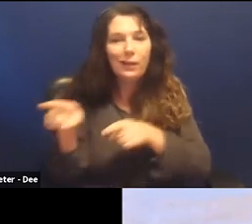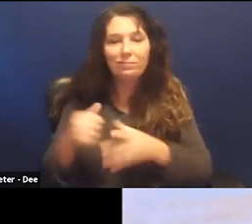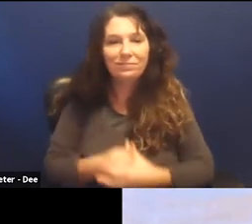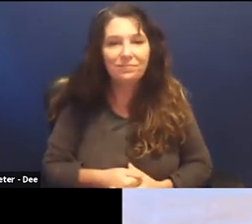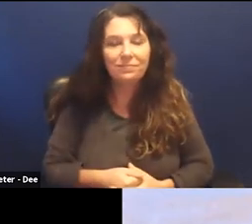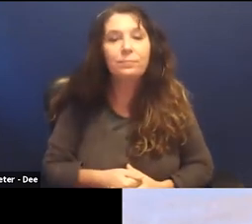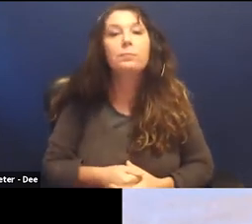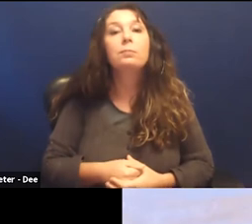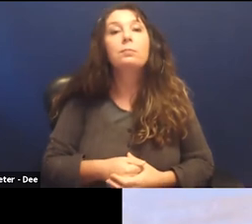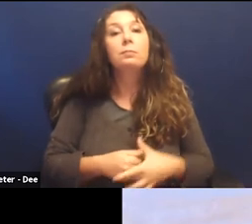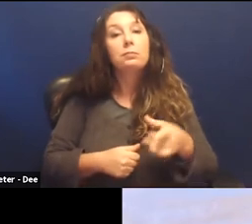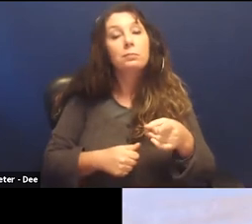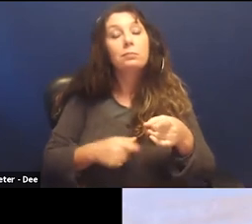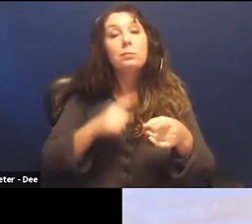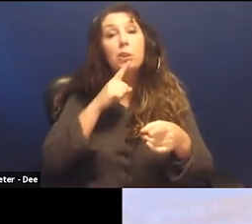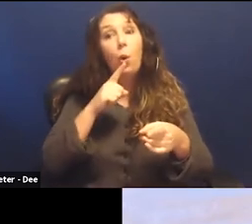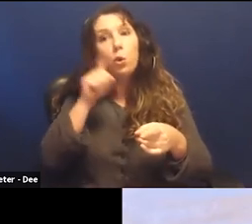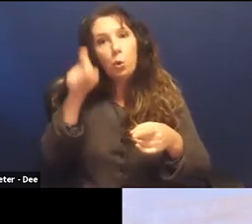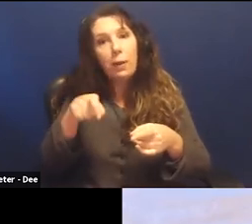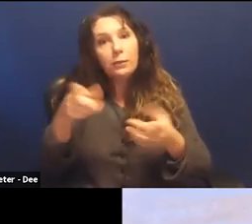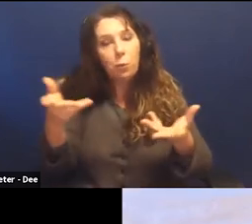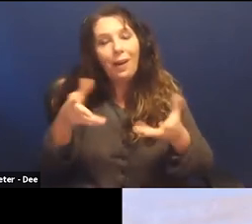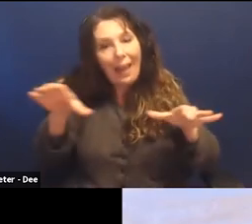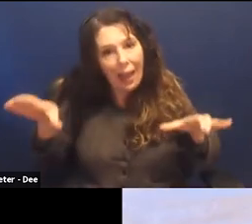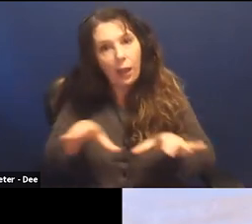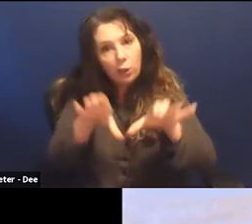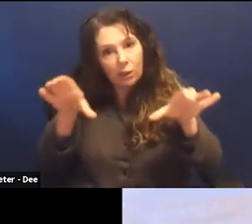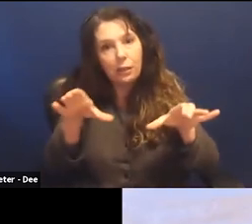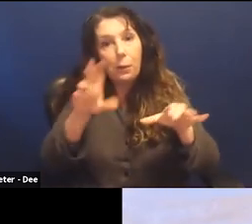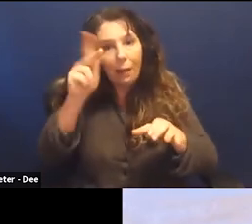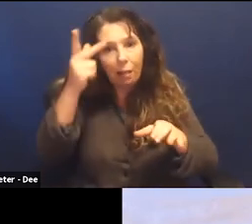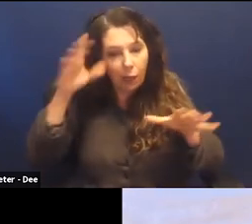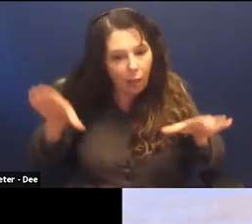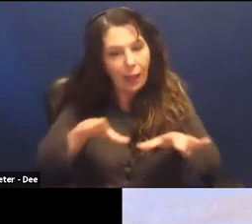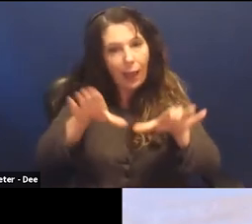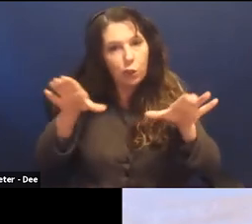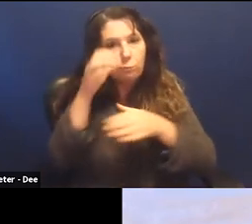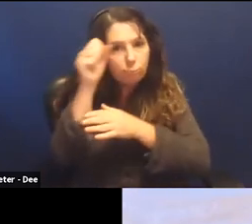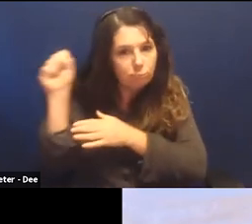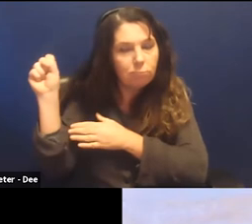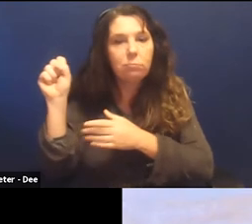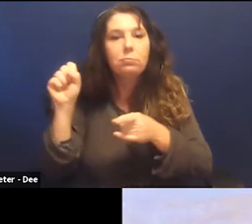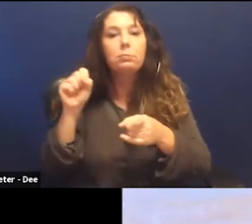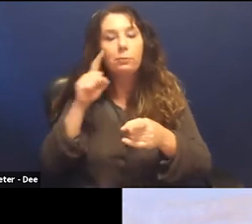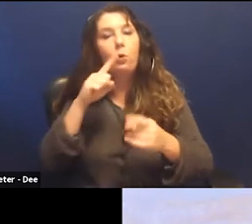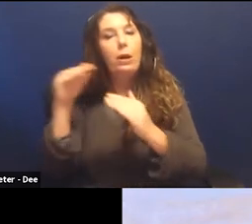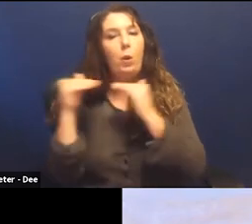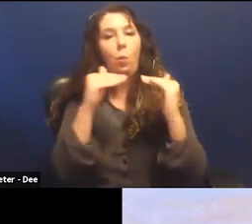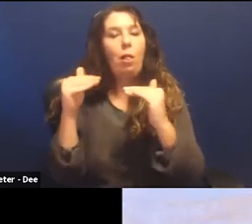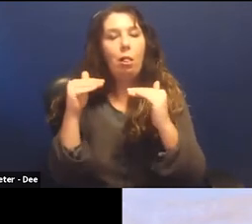So this means there's the commitment to action, there's a commitment to political action to realize that world and equal rights.